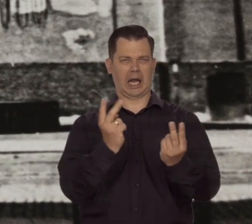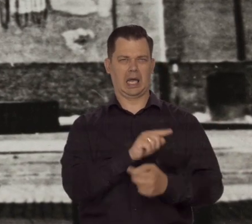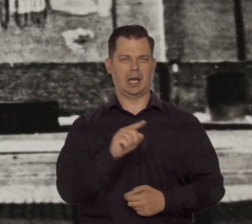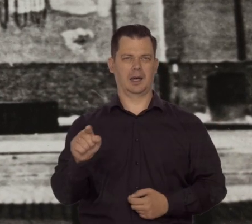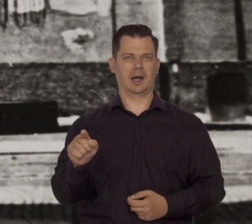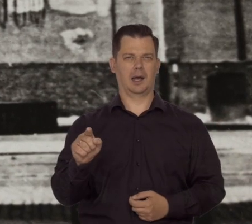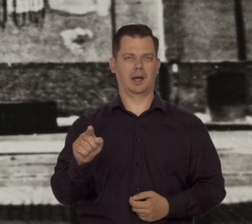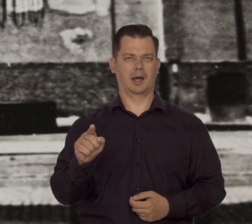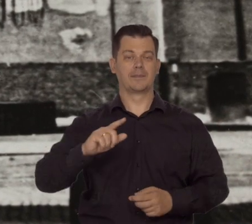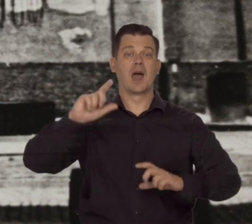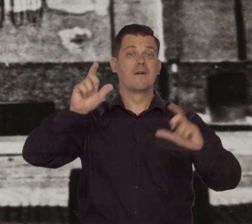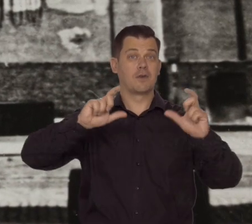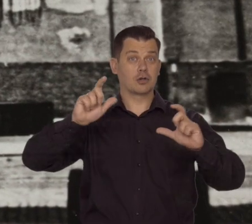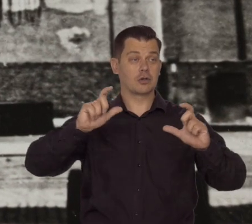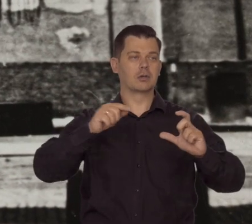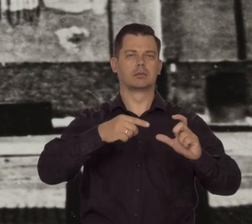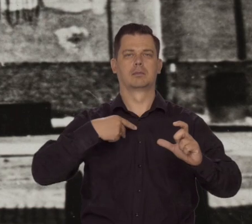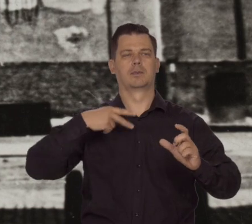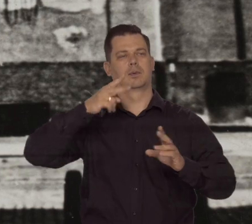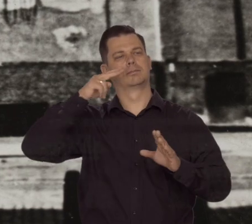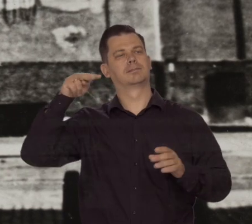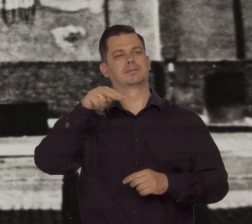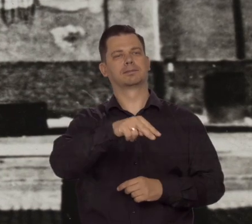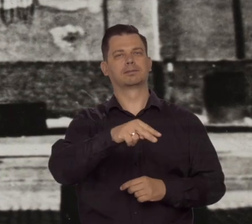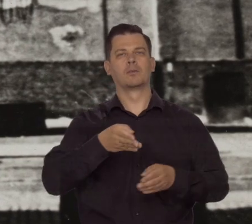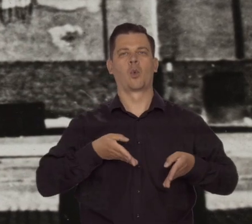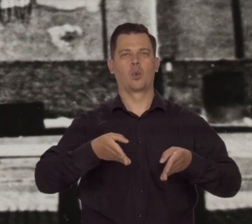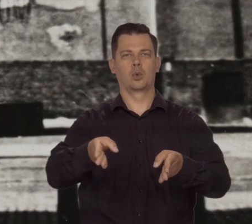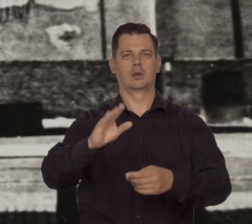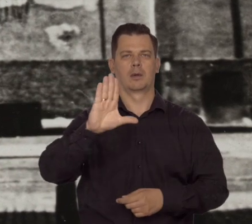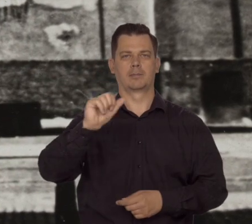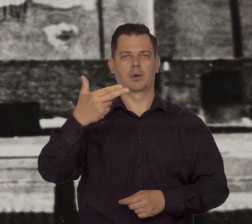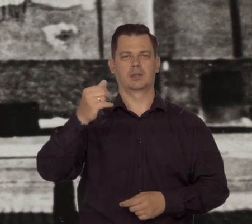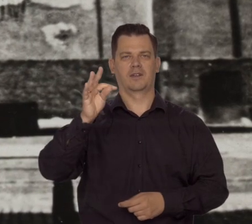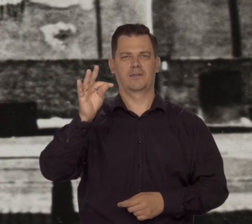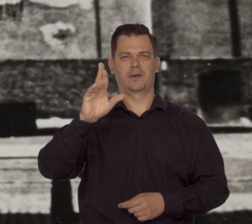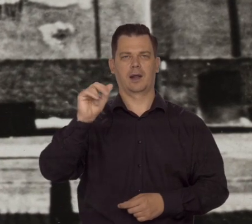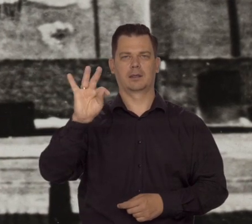The photograph shows a view from Bonifraterska Street in front of the ghetto.